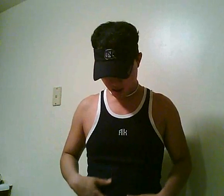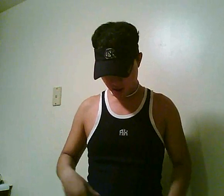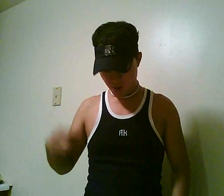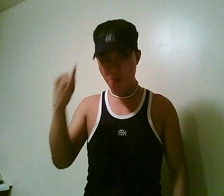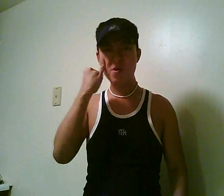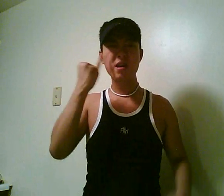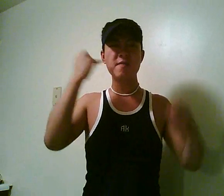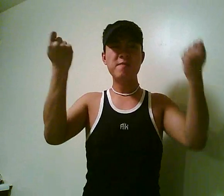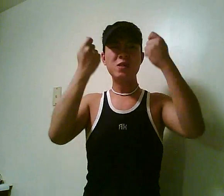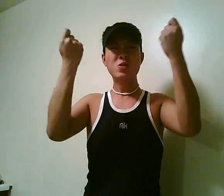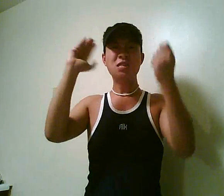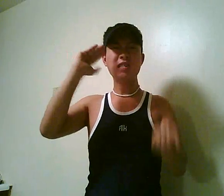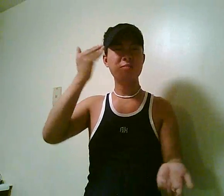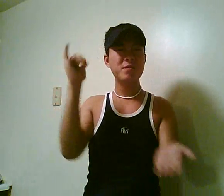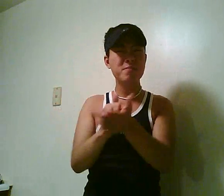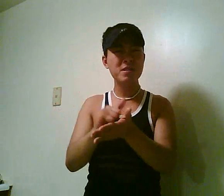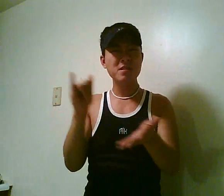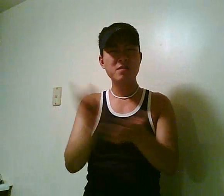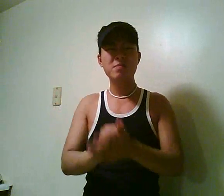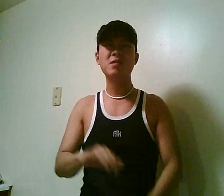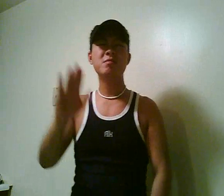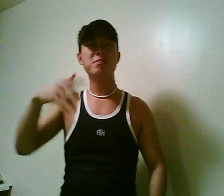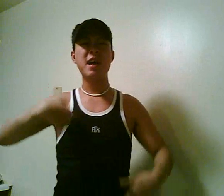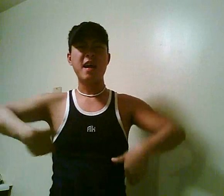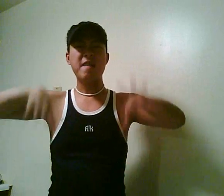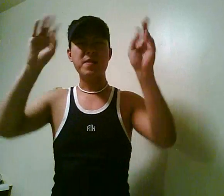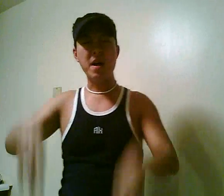wondering what if victory seems impossible? We give up.